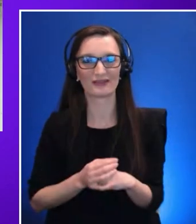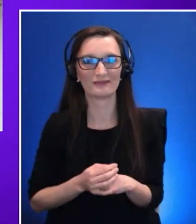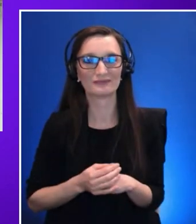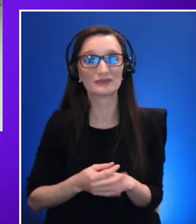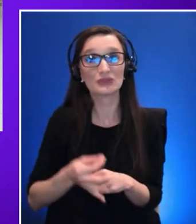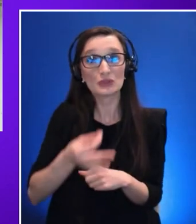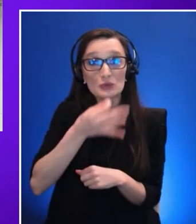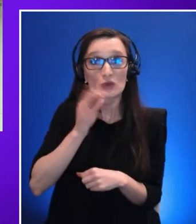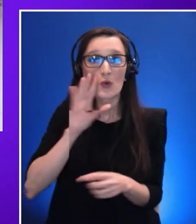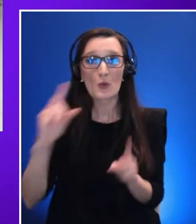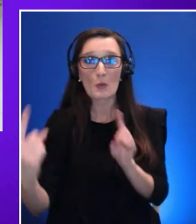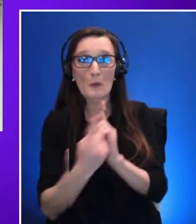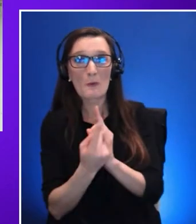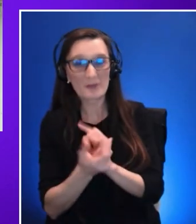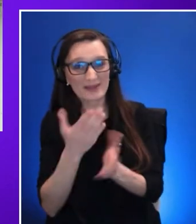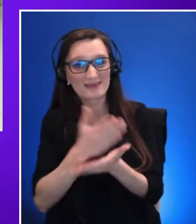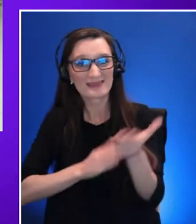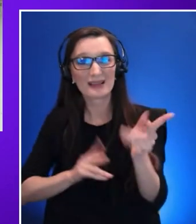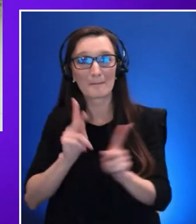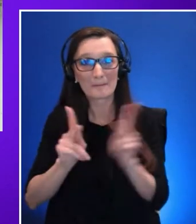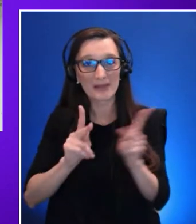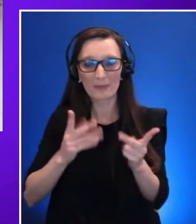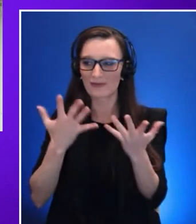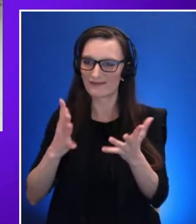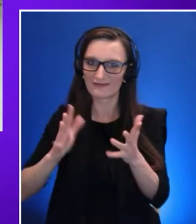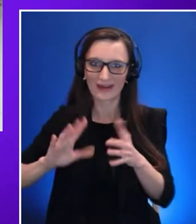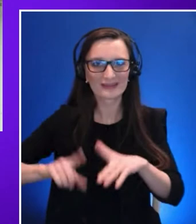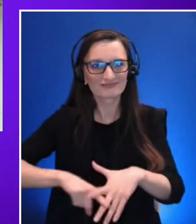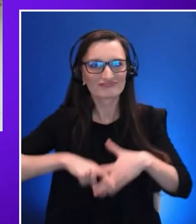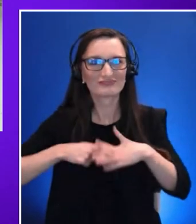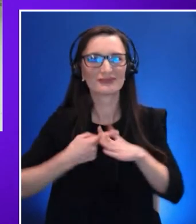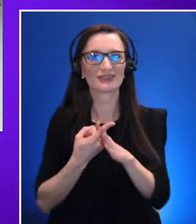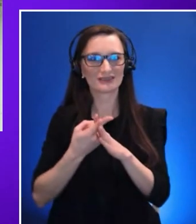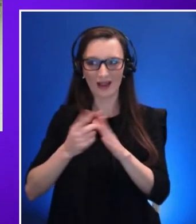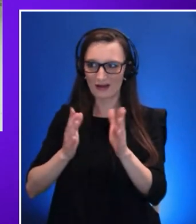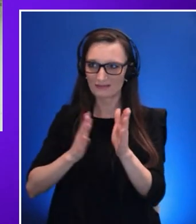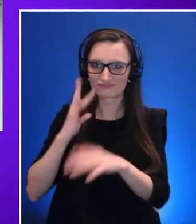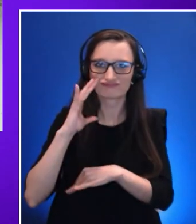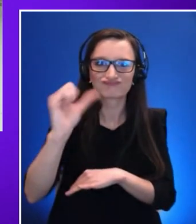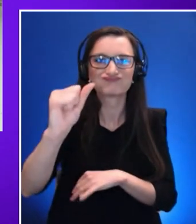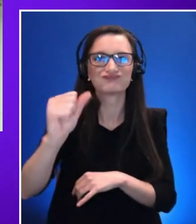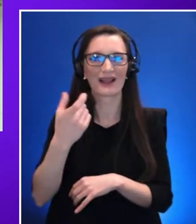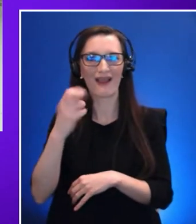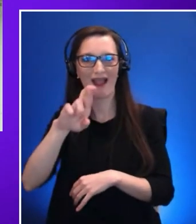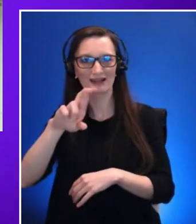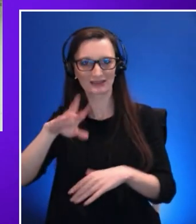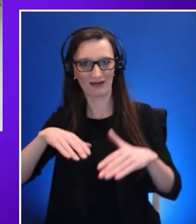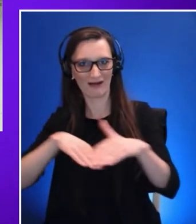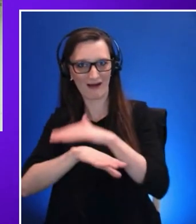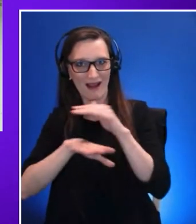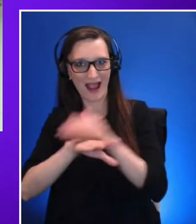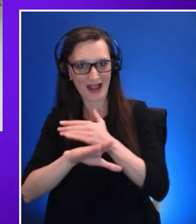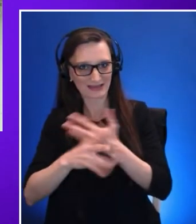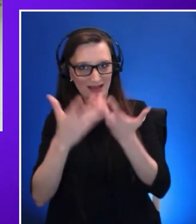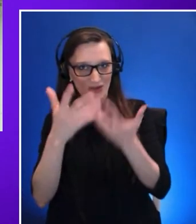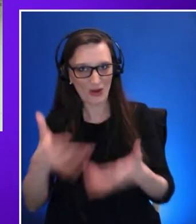accomplishments and before I go I want to say thank you to my co-founder Shiri Azenkot and to